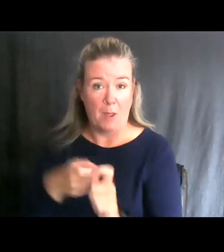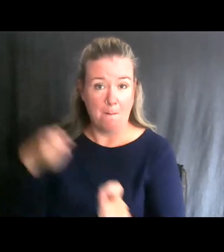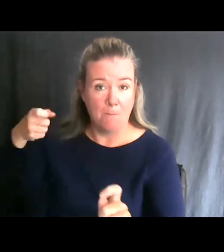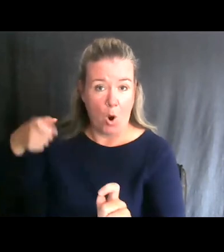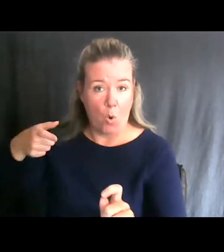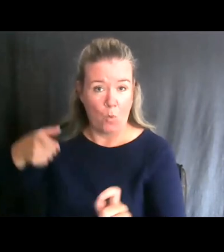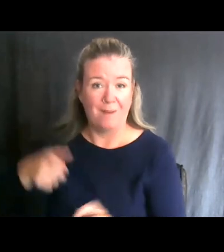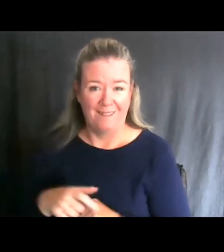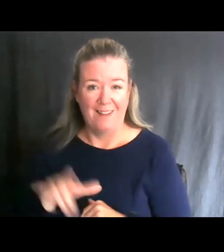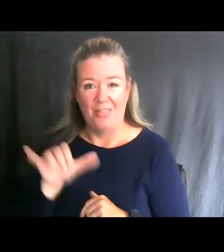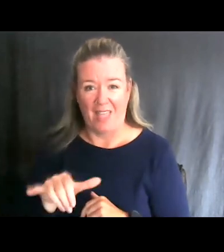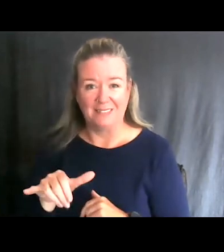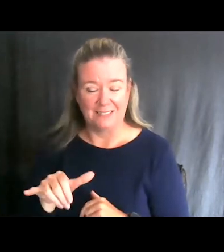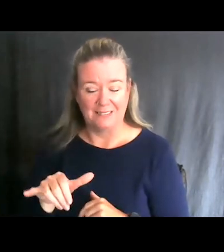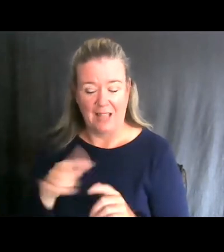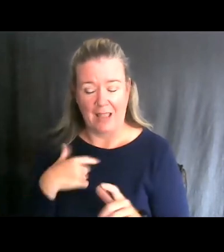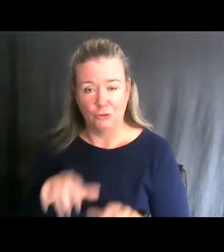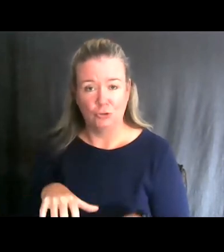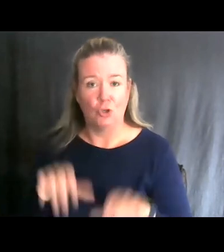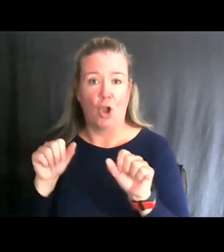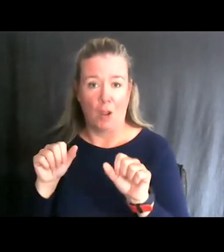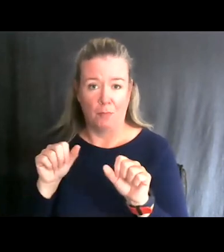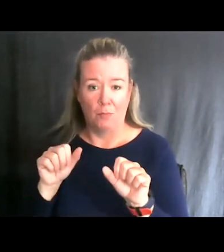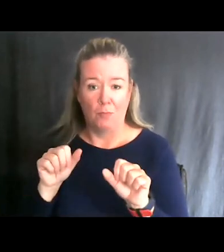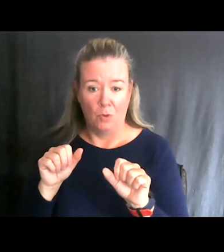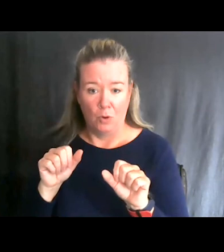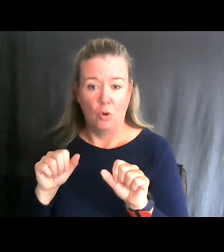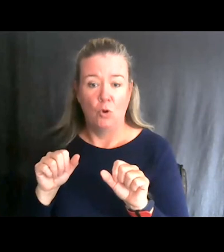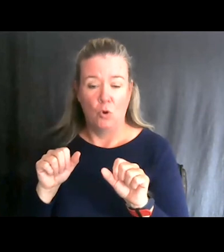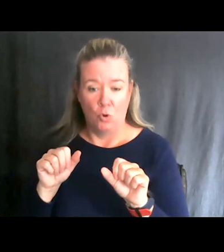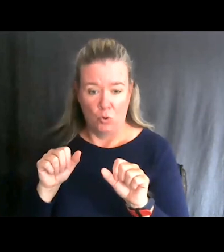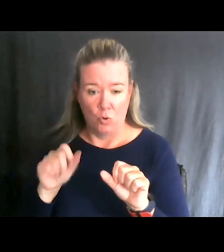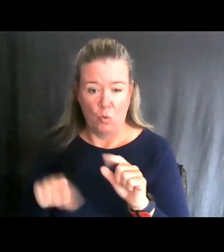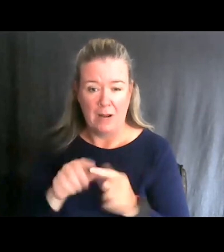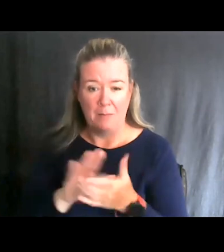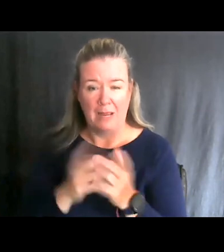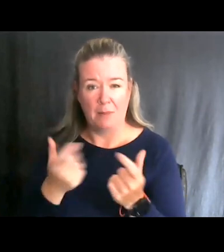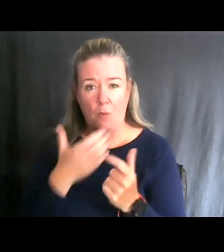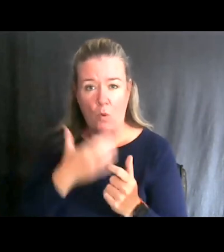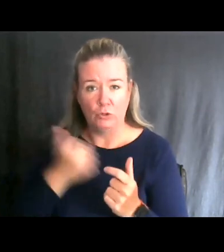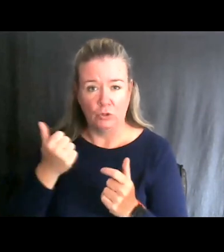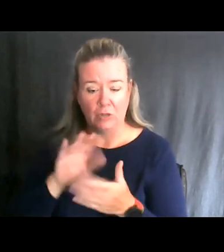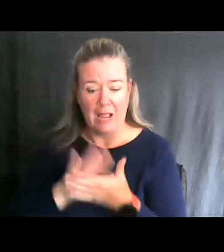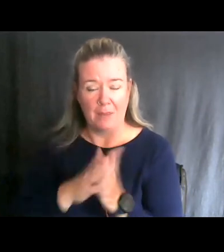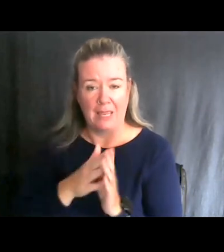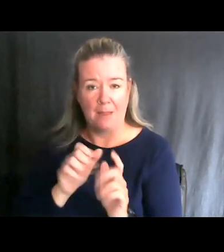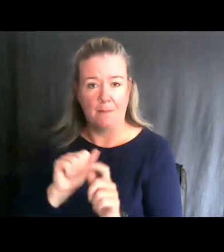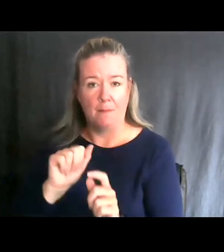something that I took up when I got a little bit older as I took up archery and I enjoy